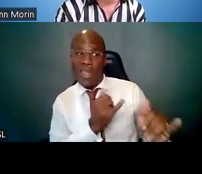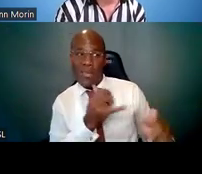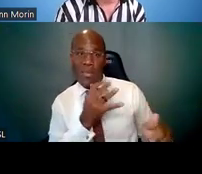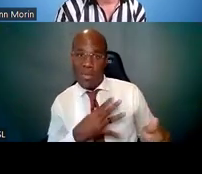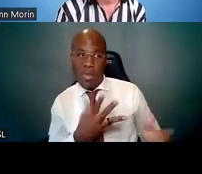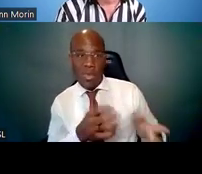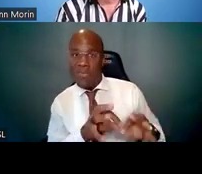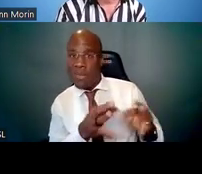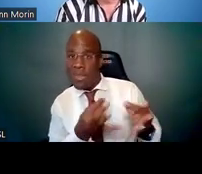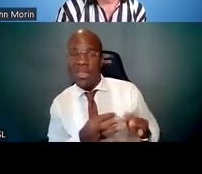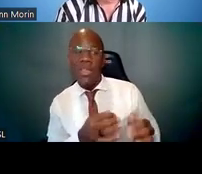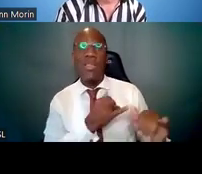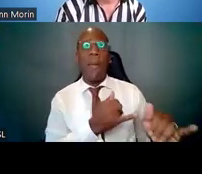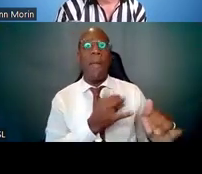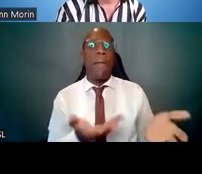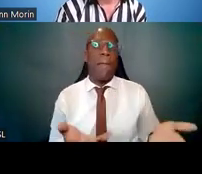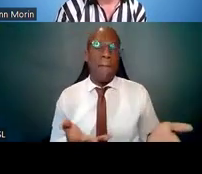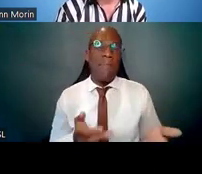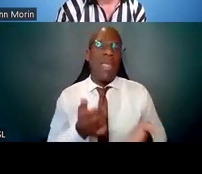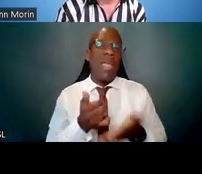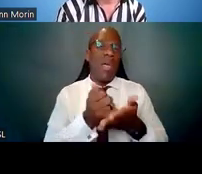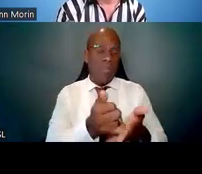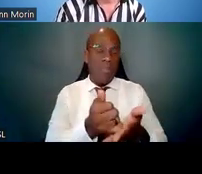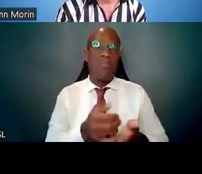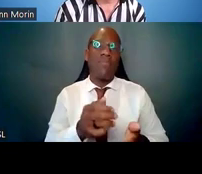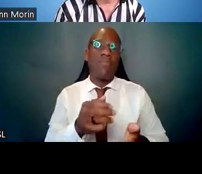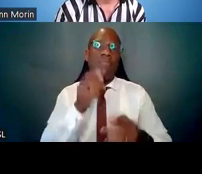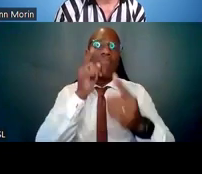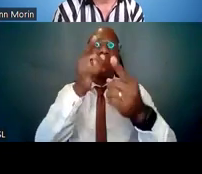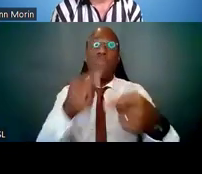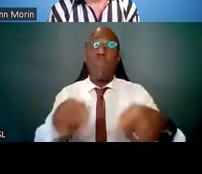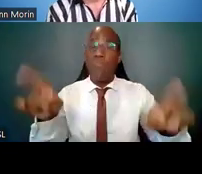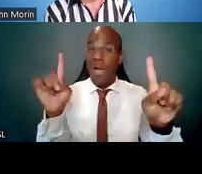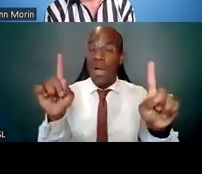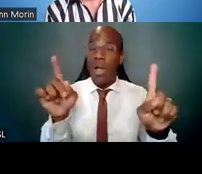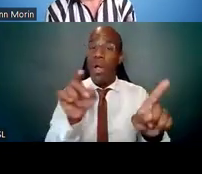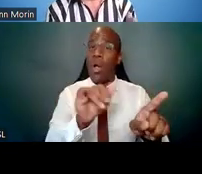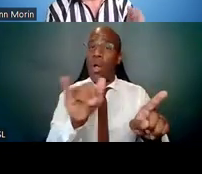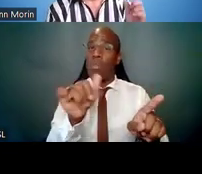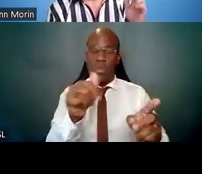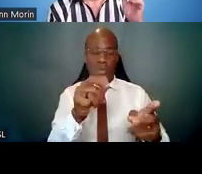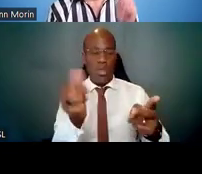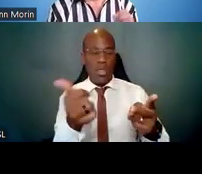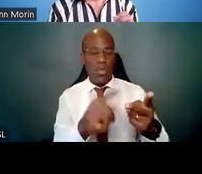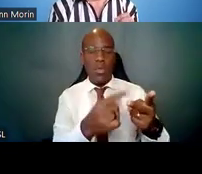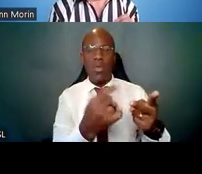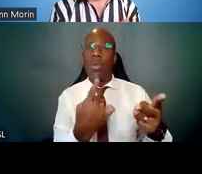Also, the question asked about the advisory committees -- I would say if you think about it